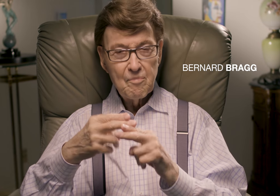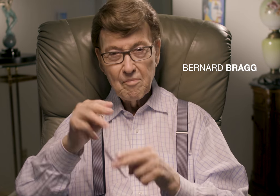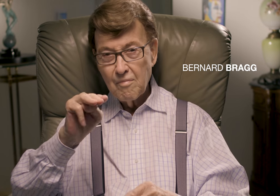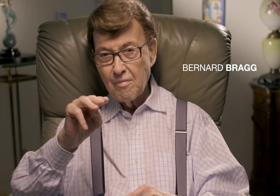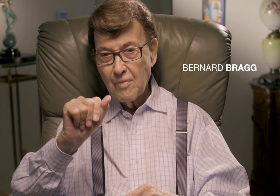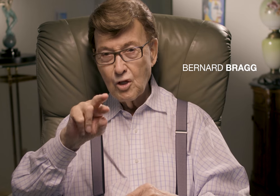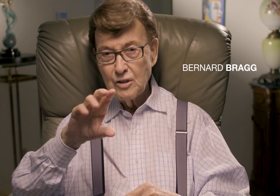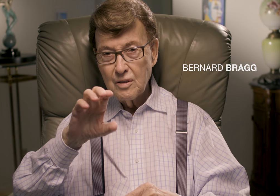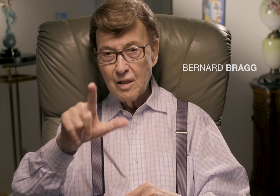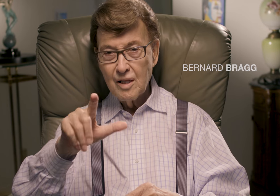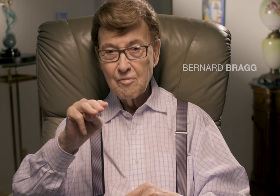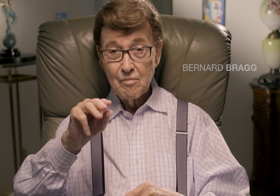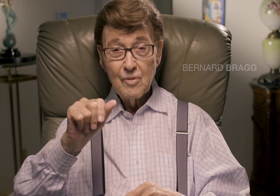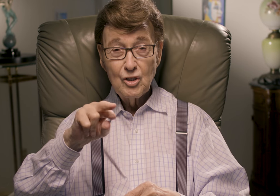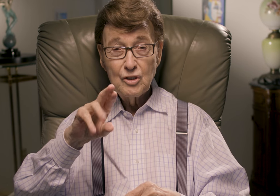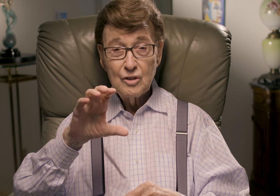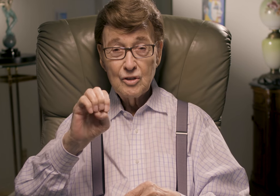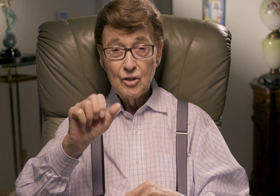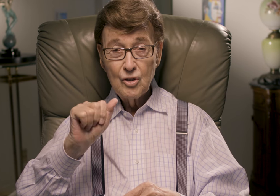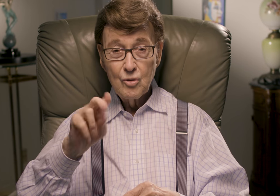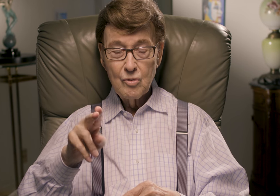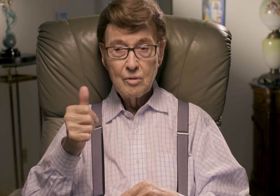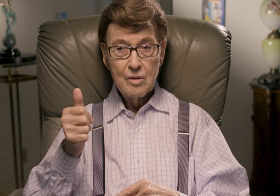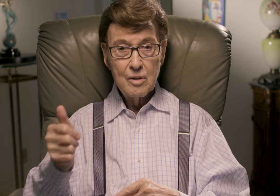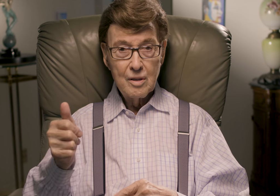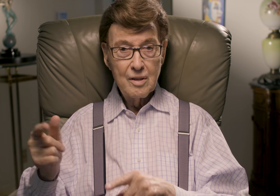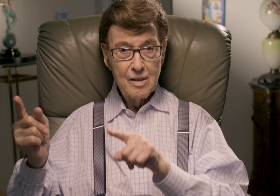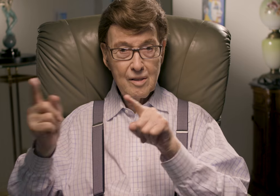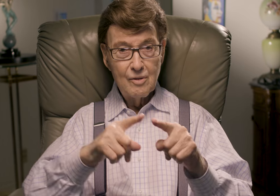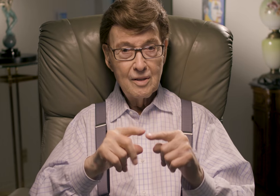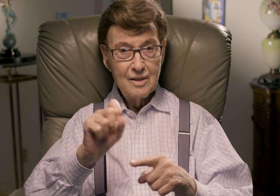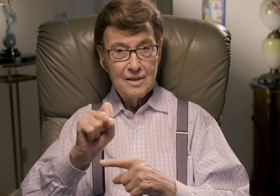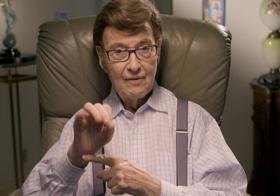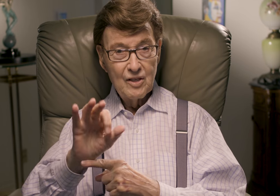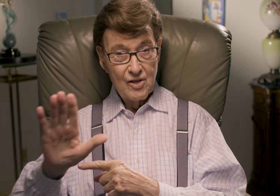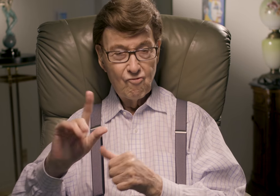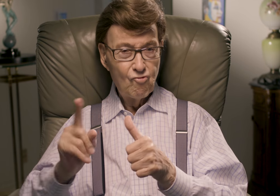by the name of Marcel Marceau. He came to San Francisco